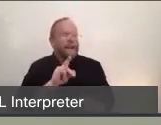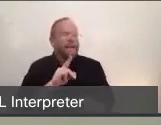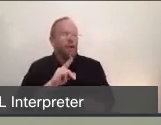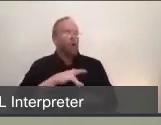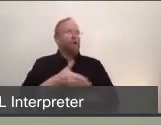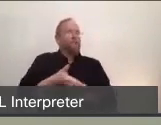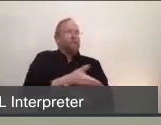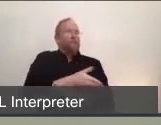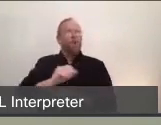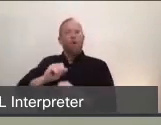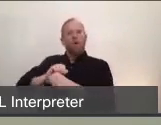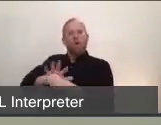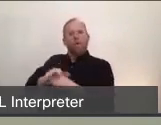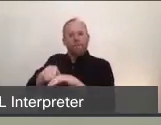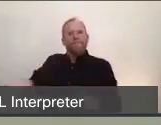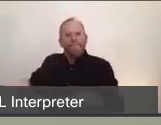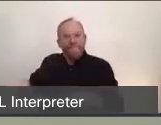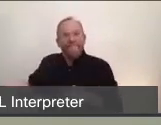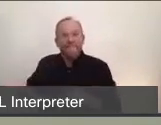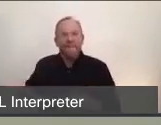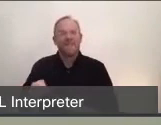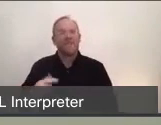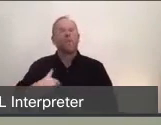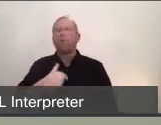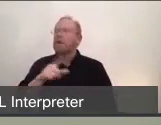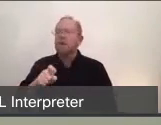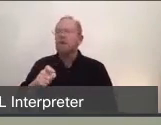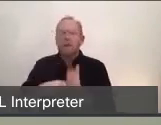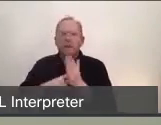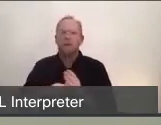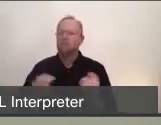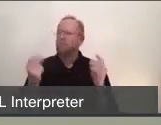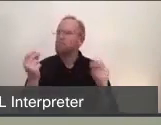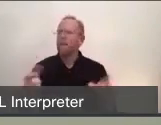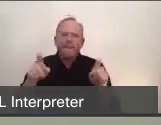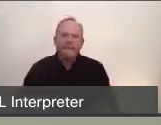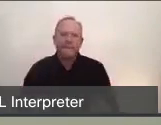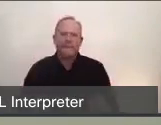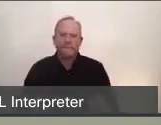have access to rapid testing, antibody testing to see if they have developed immunity